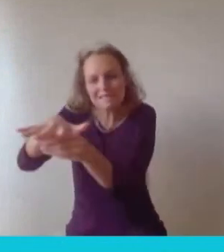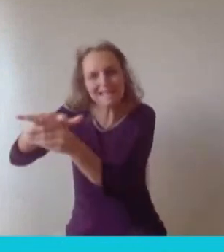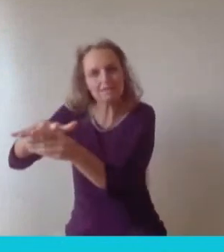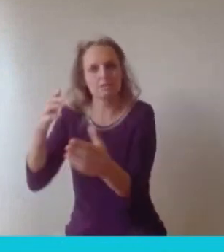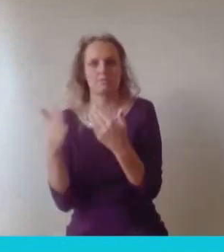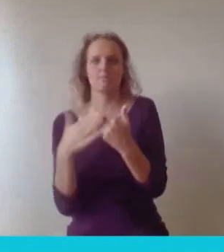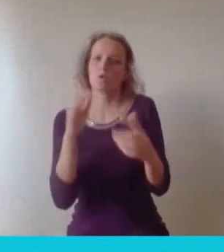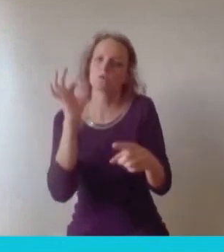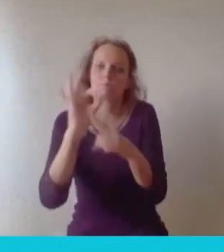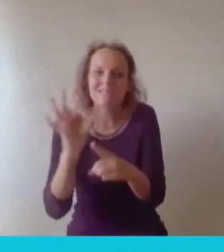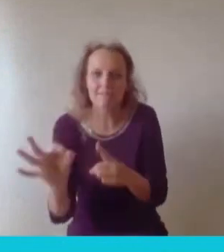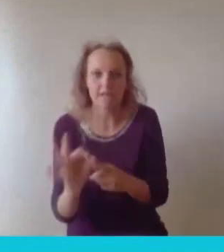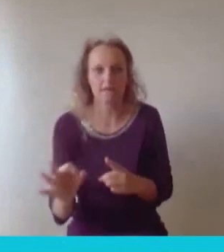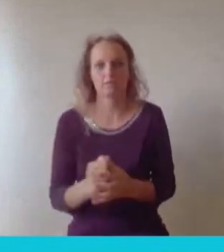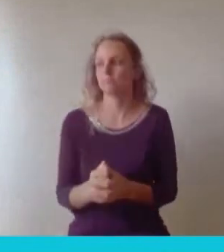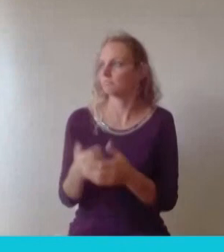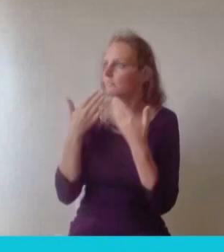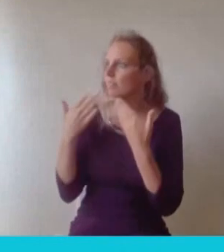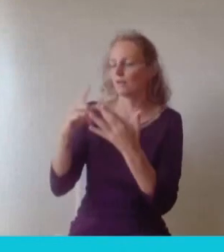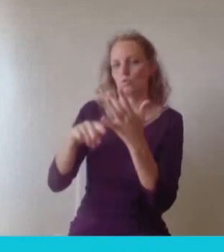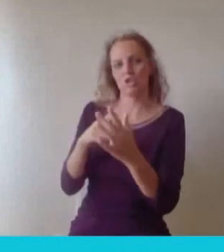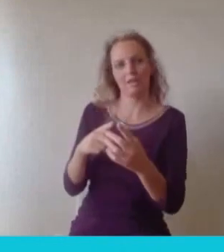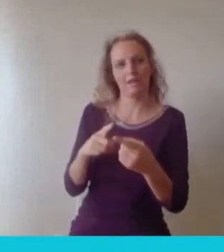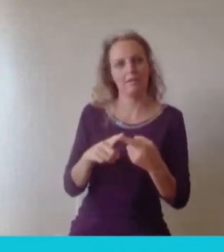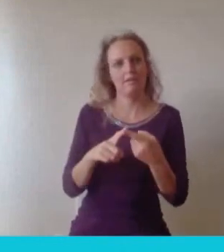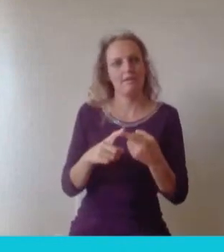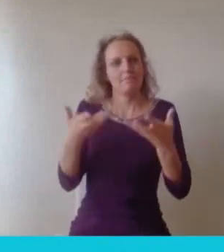Thank you Jenny. A question more about careers. I think you made reference to